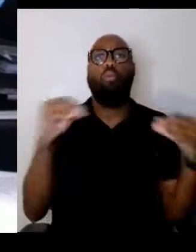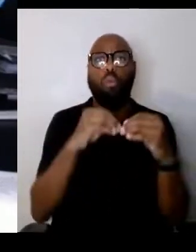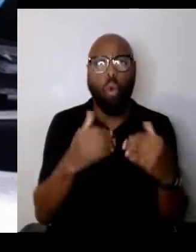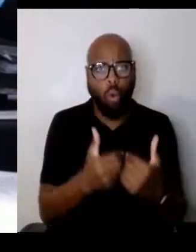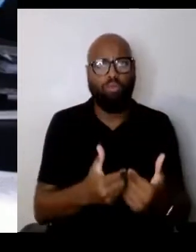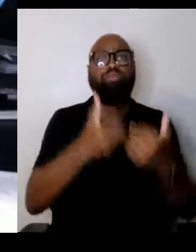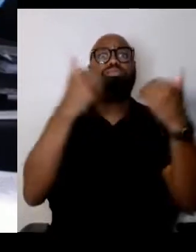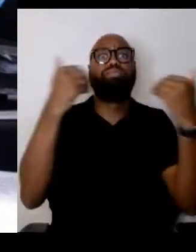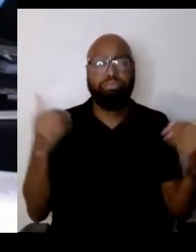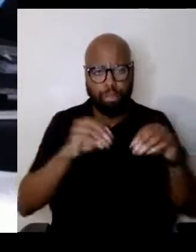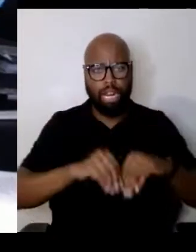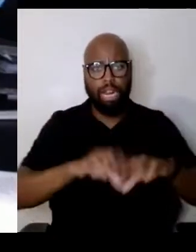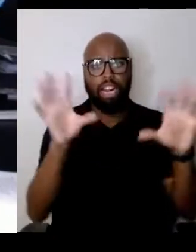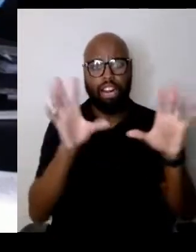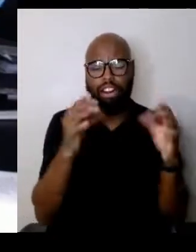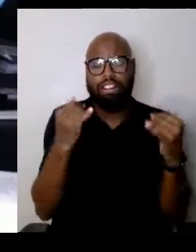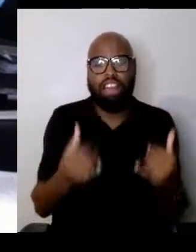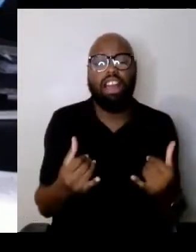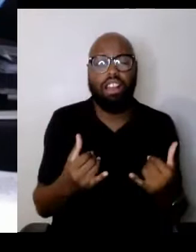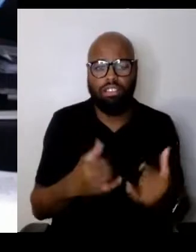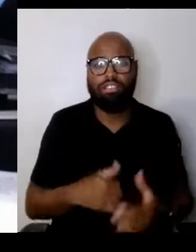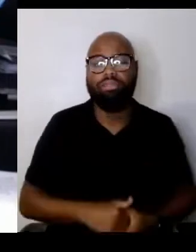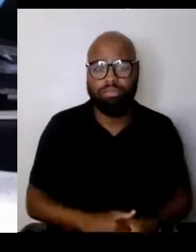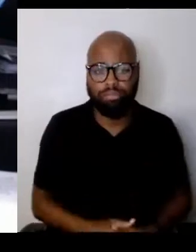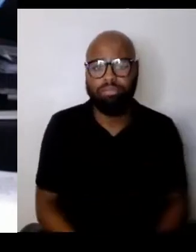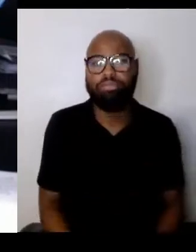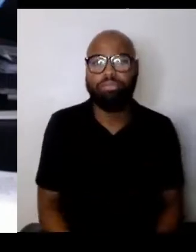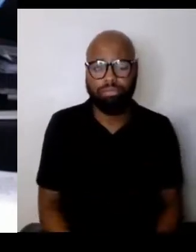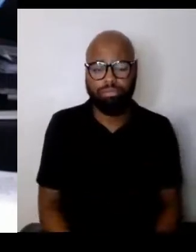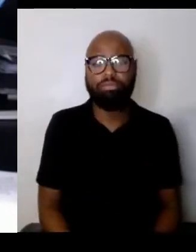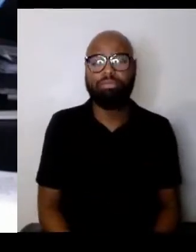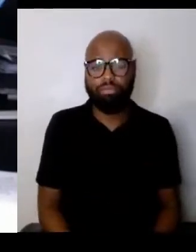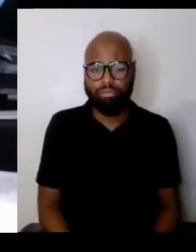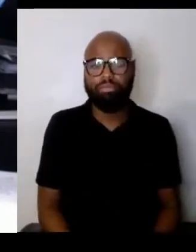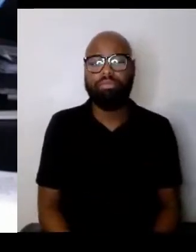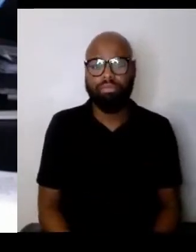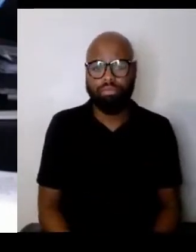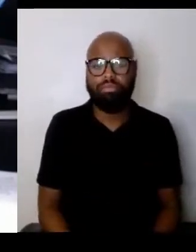And I can't imagine taking such actions now.